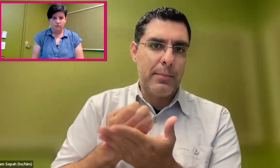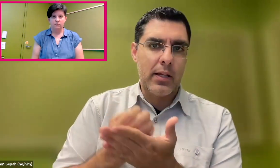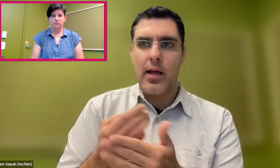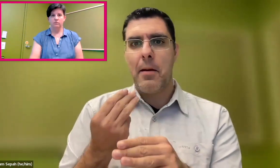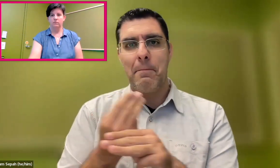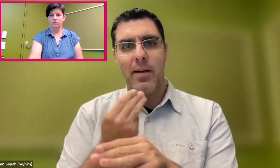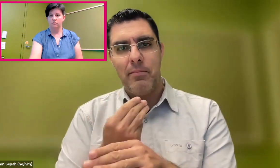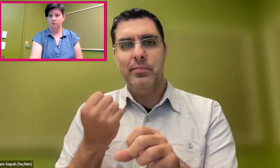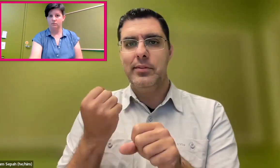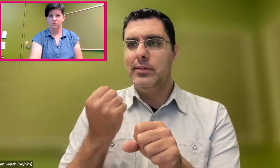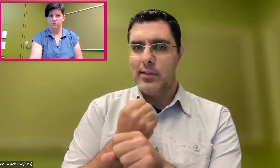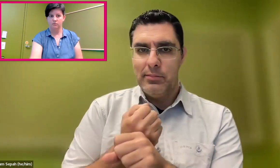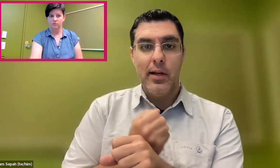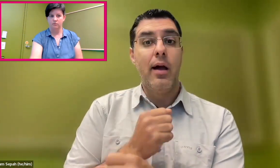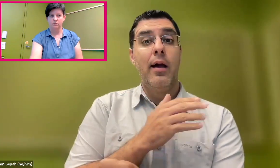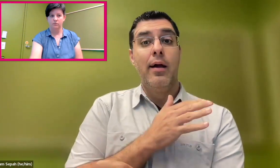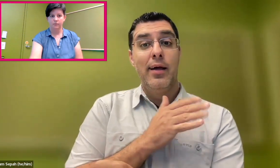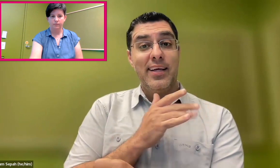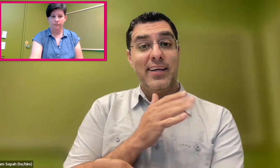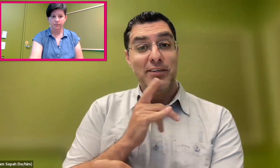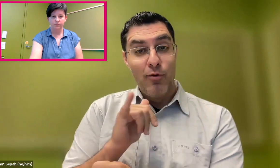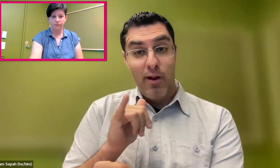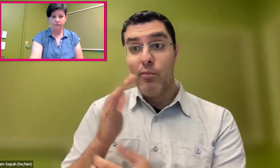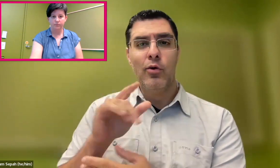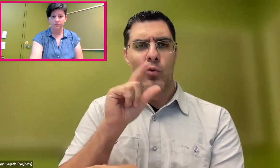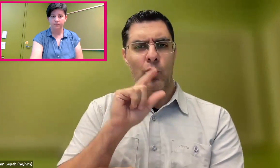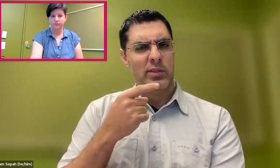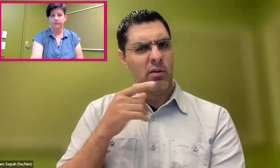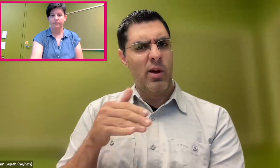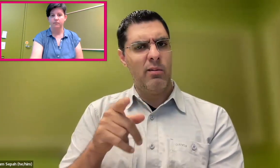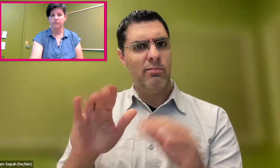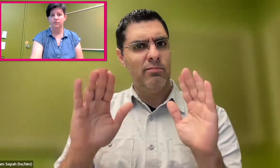chemists, economists, mathematicians, statisticians.